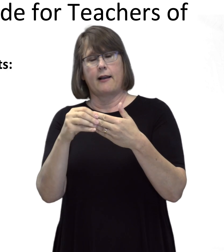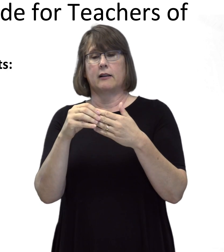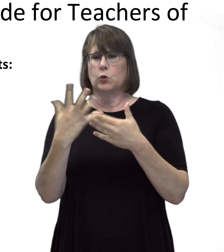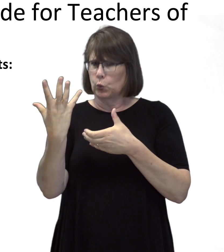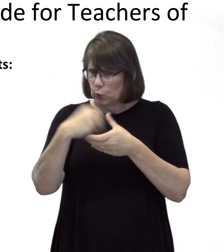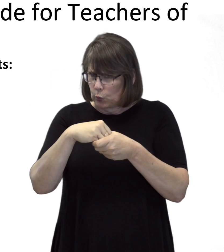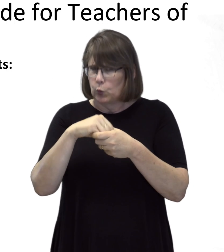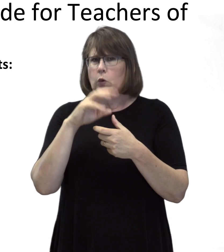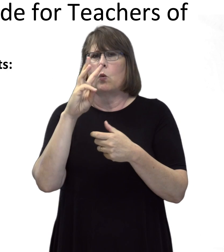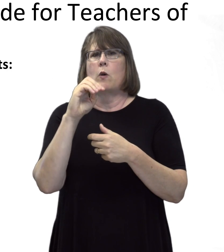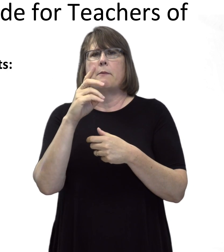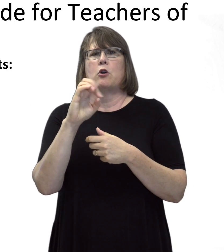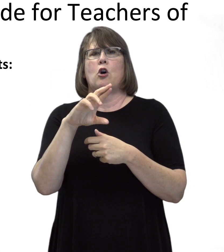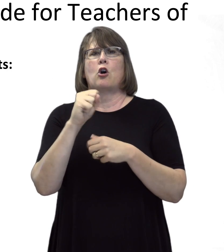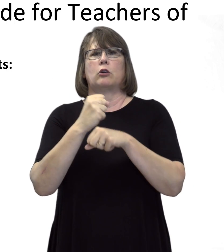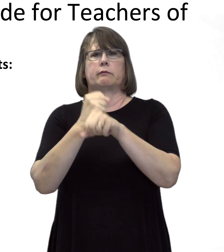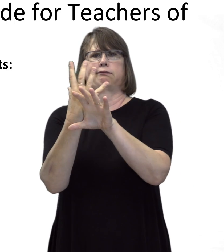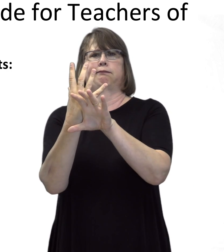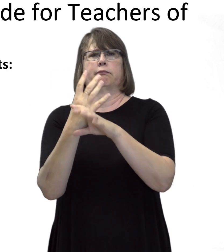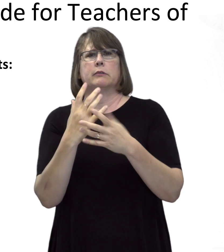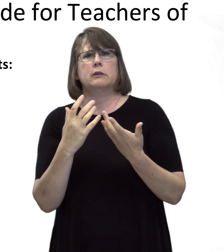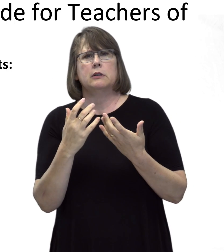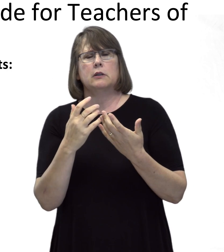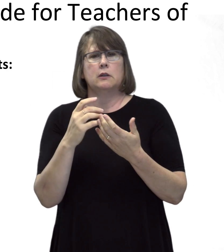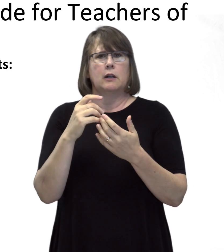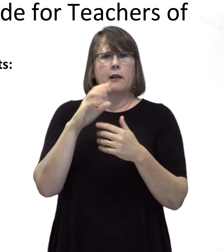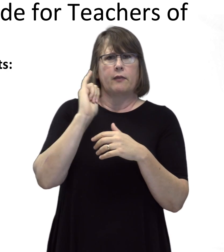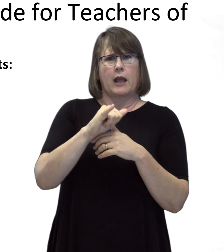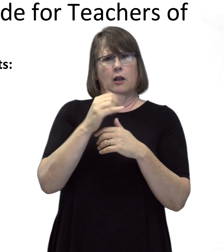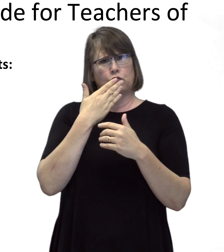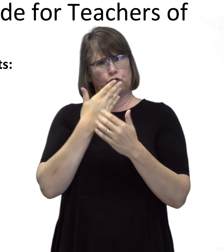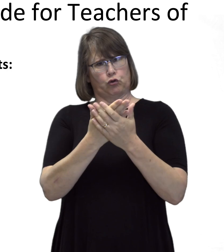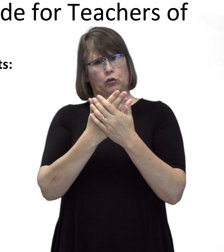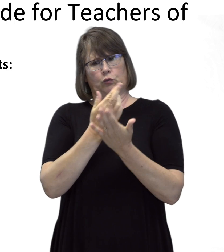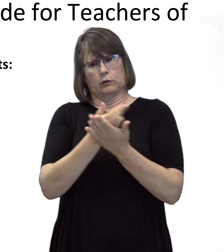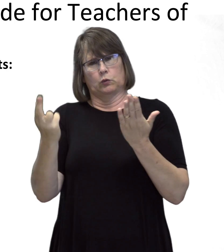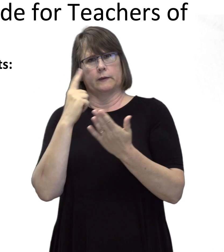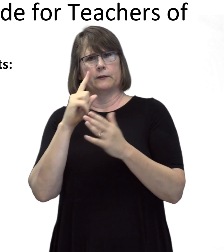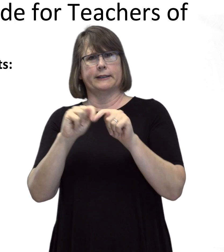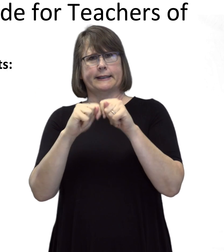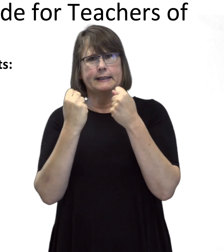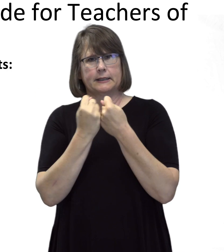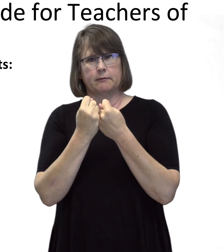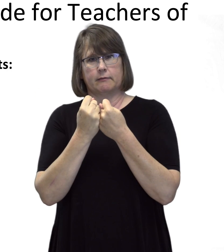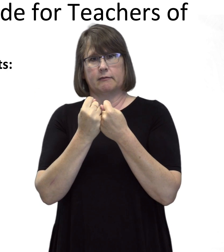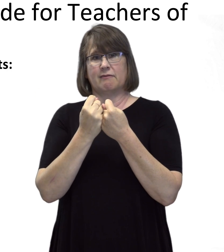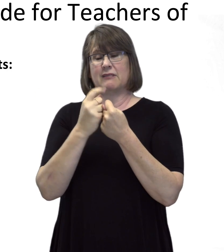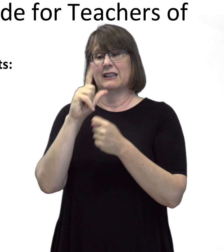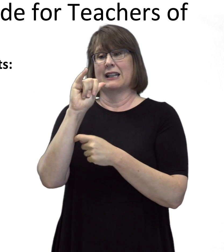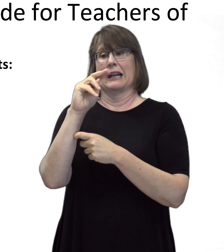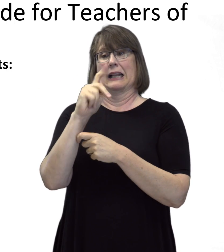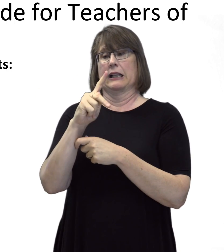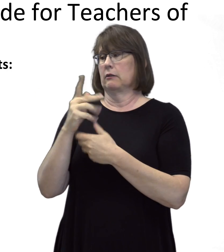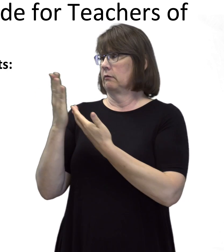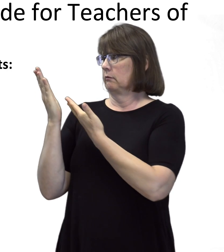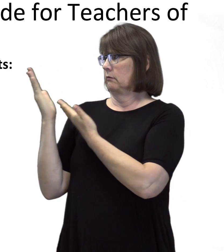with webinars which are also a good resource for teams. Check out this link.